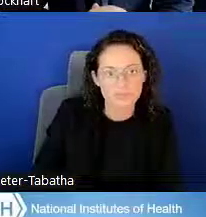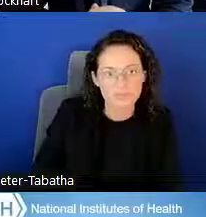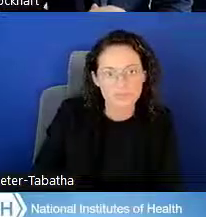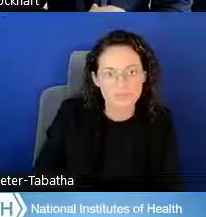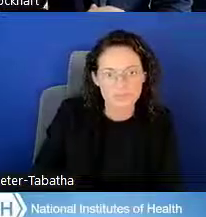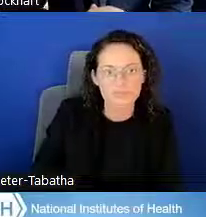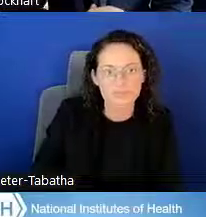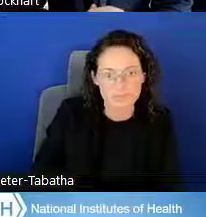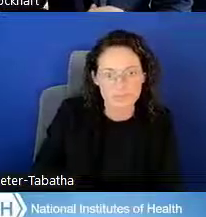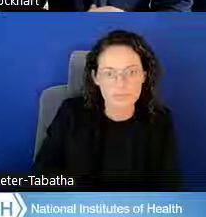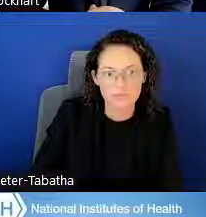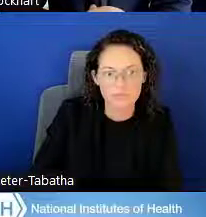Omar McCrimmon: Got it, okay.